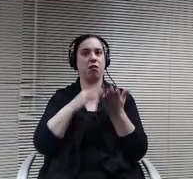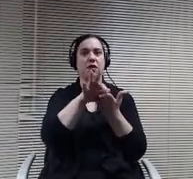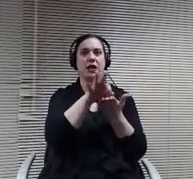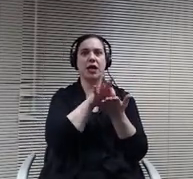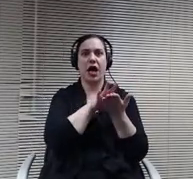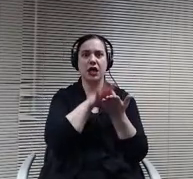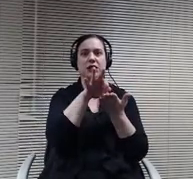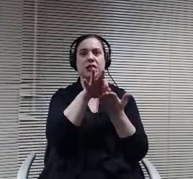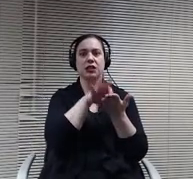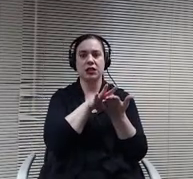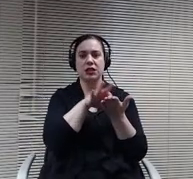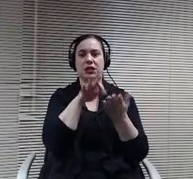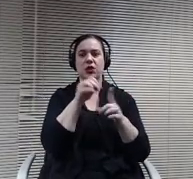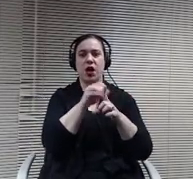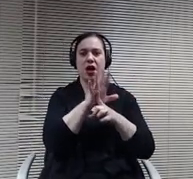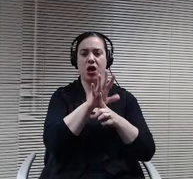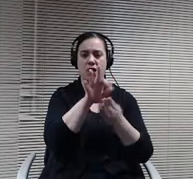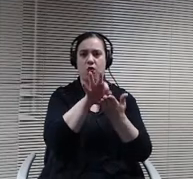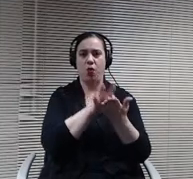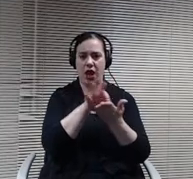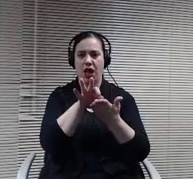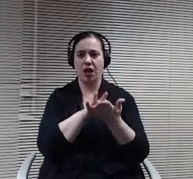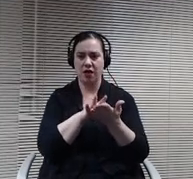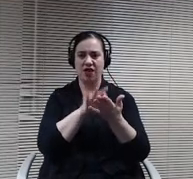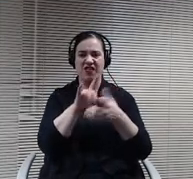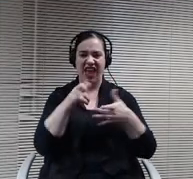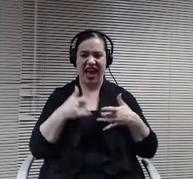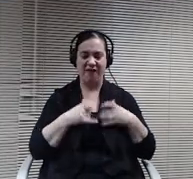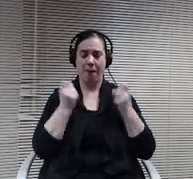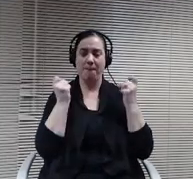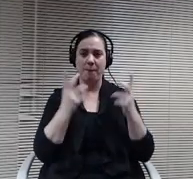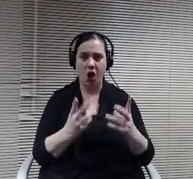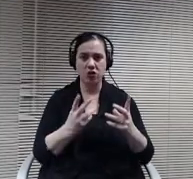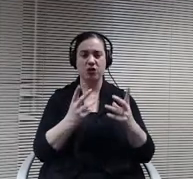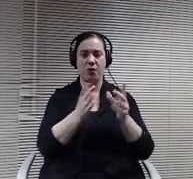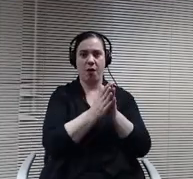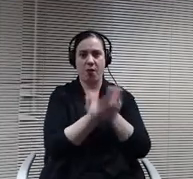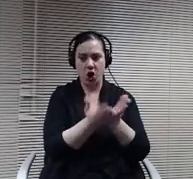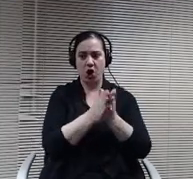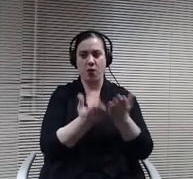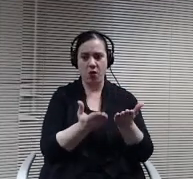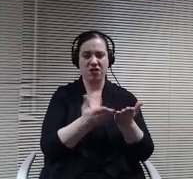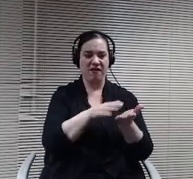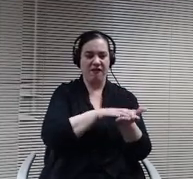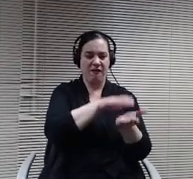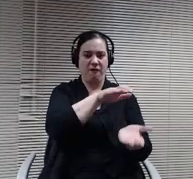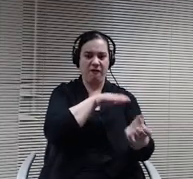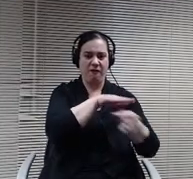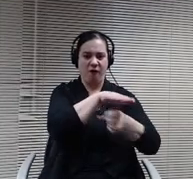brought in the multiple 3 ring binders that they have filled out doing their contact tracing and communicating with parents.